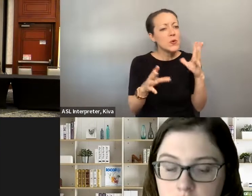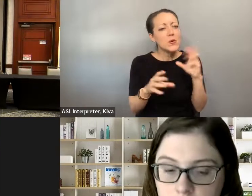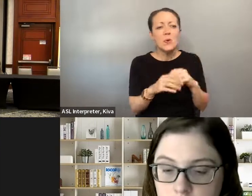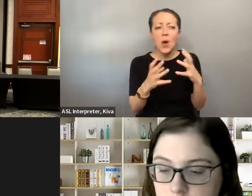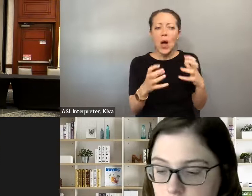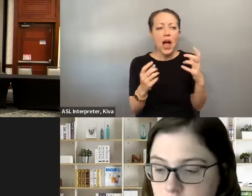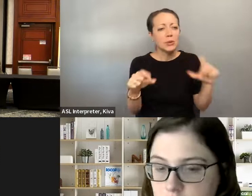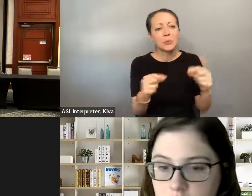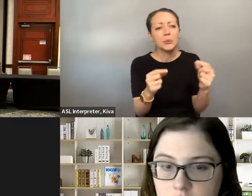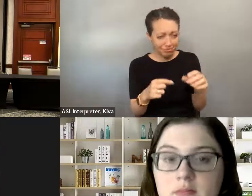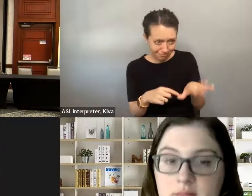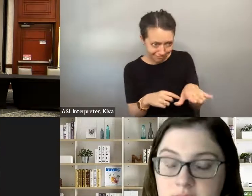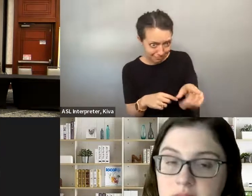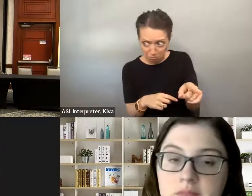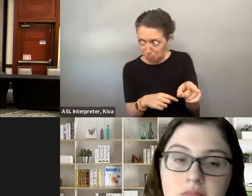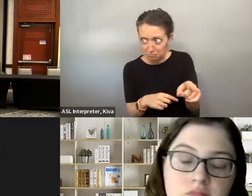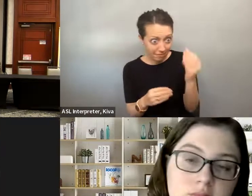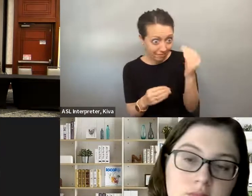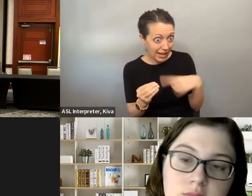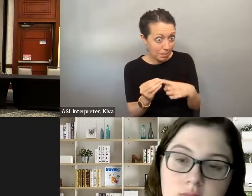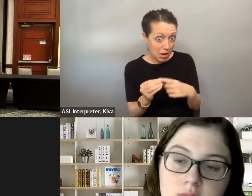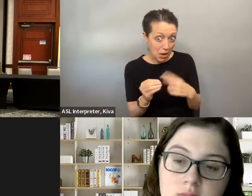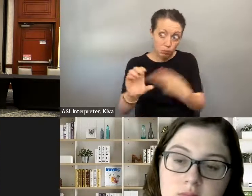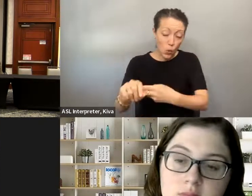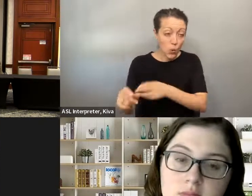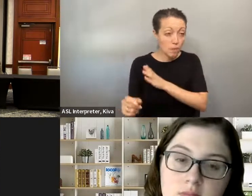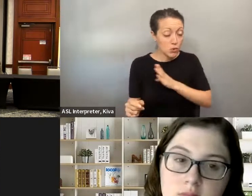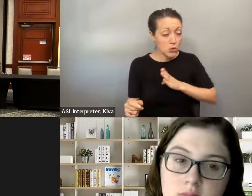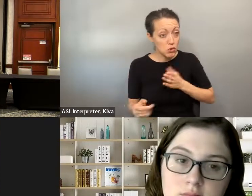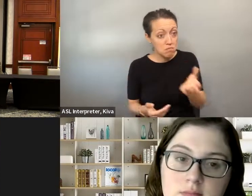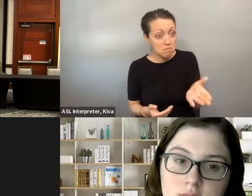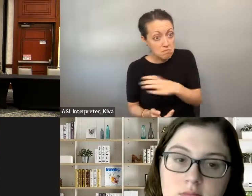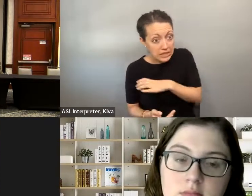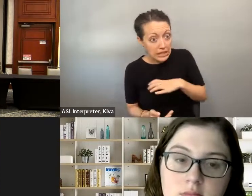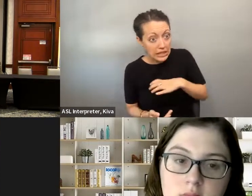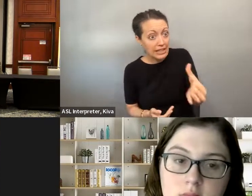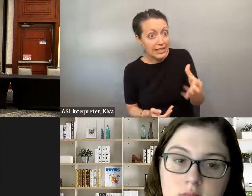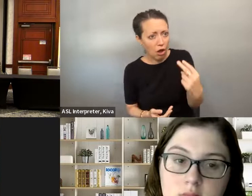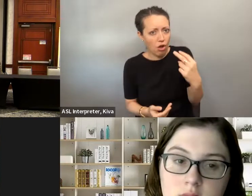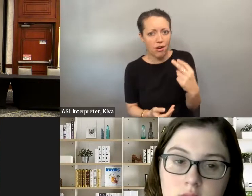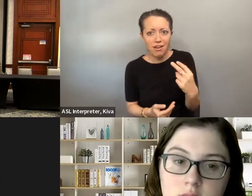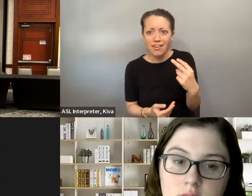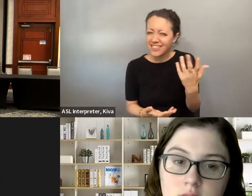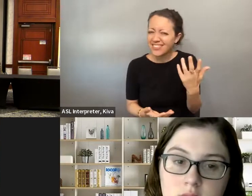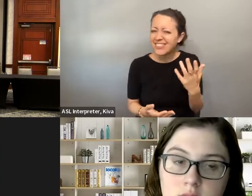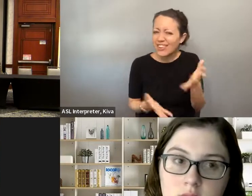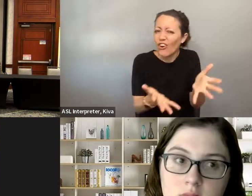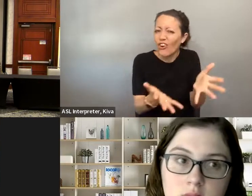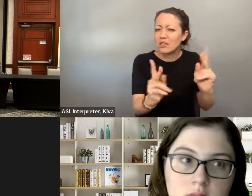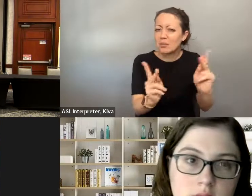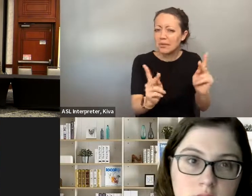They have a lot of energy. They have a lot of passion, and I don't, hey? , they have a lot of energy, they have a lot of passion and Well, did you ever think about finding out what kind of boards and commissions are available? I'm like okay, did you ever think about finding out what